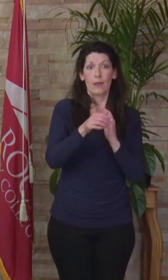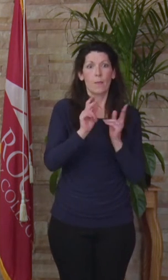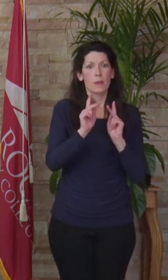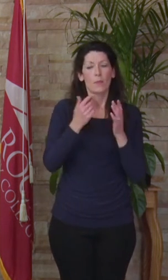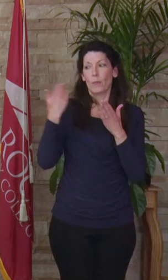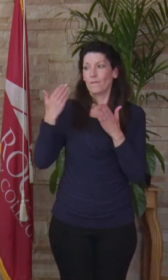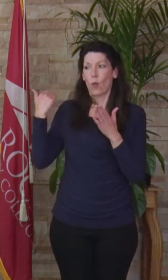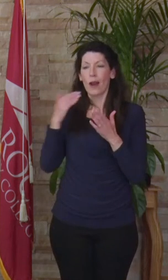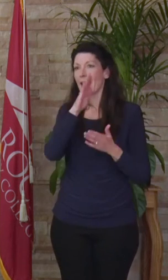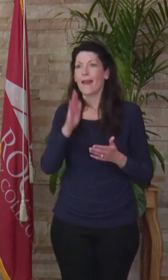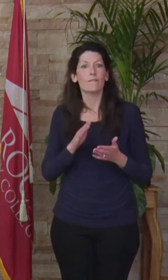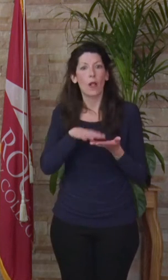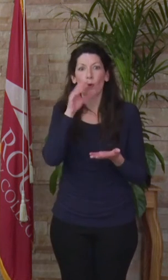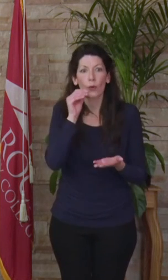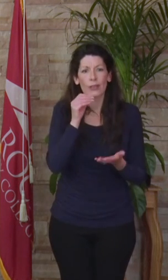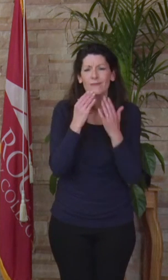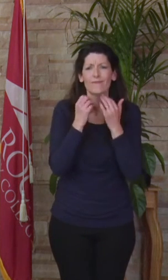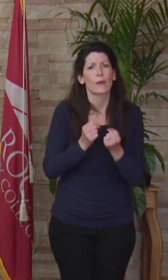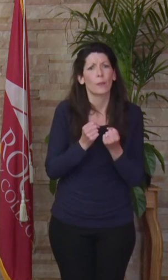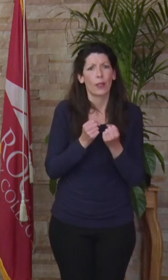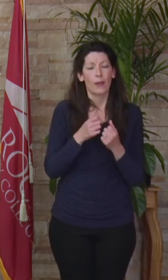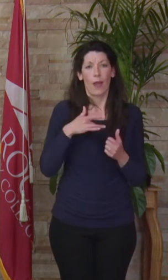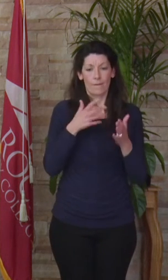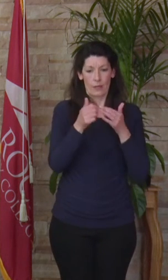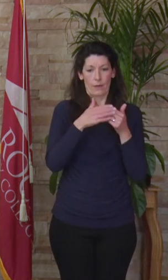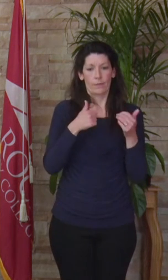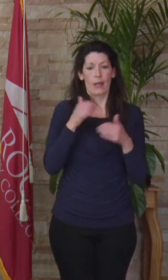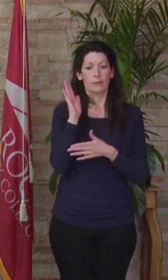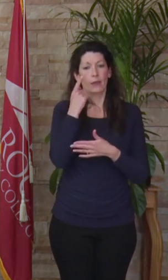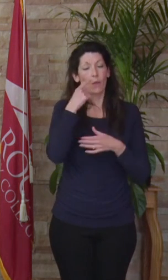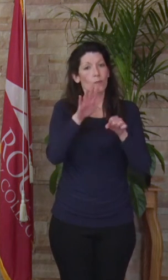and that is a valuable one. I feel comfortable that I speak for the entire institution when I say,